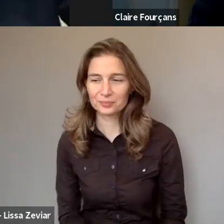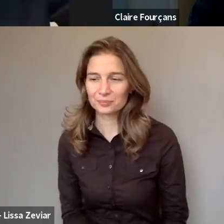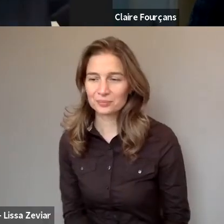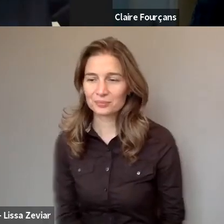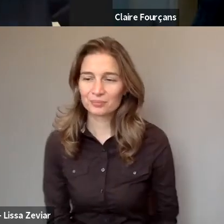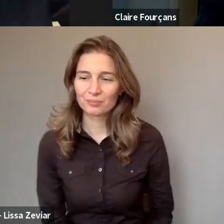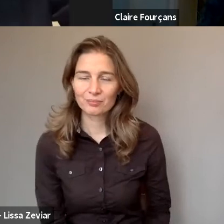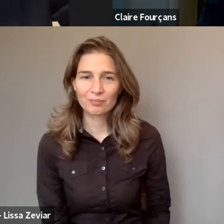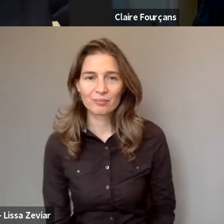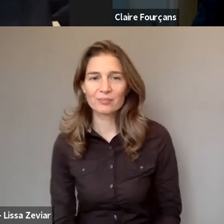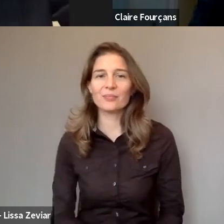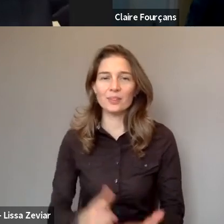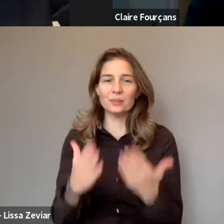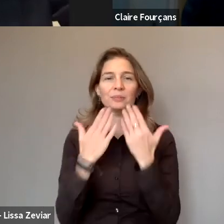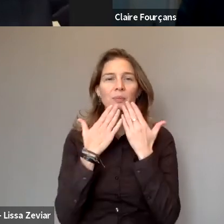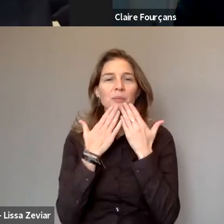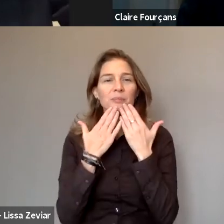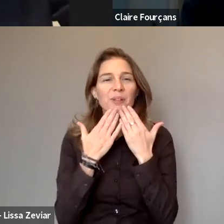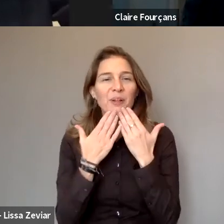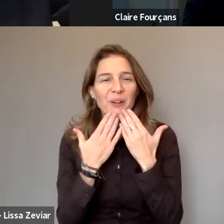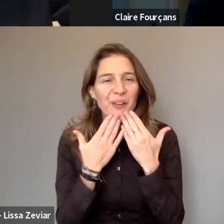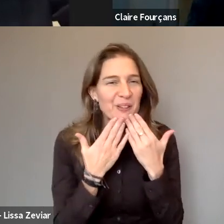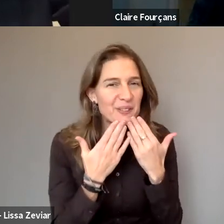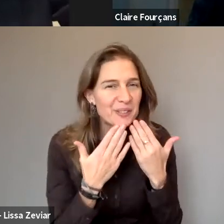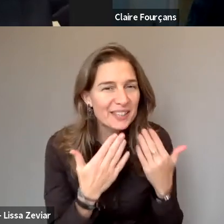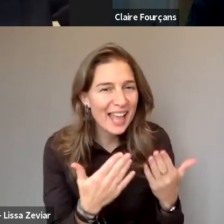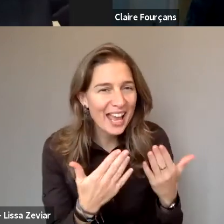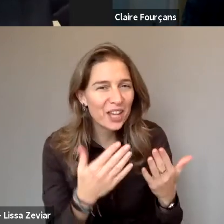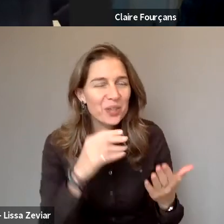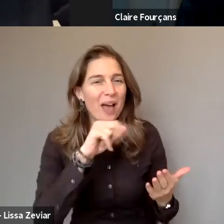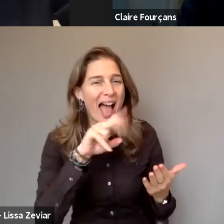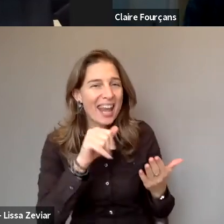Thank you very much, Ana. Thank you for giving the floor to me.